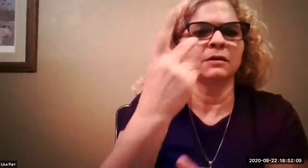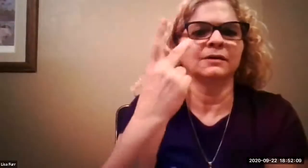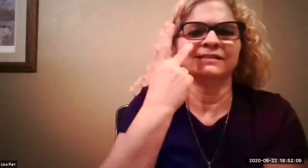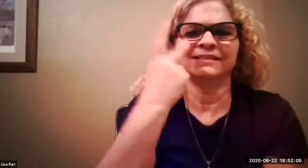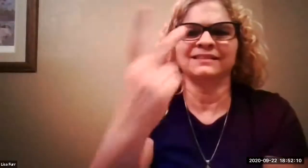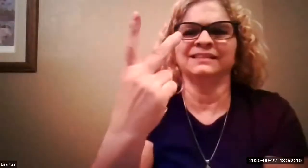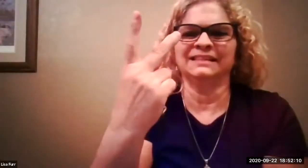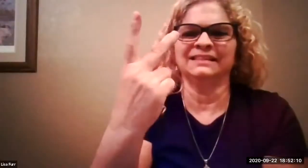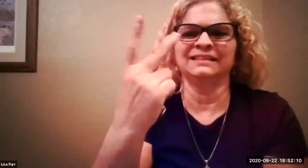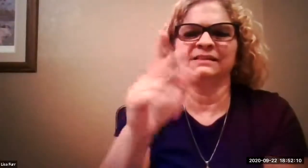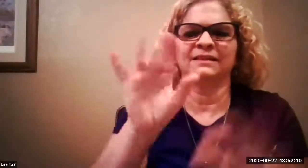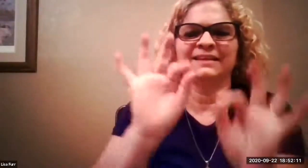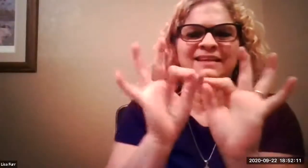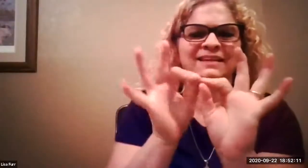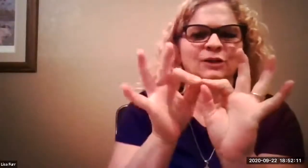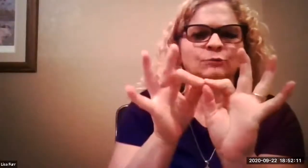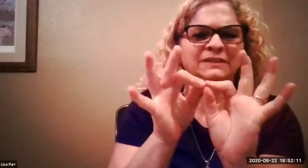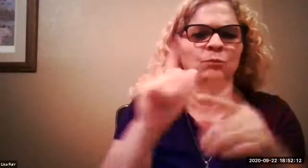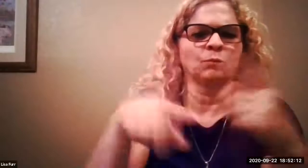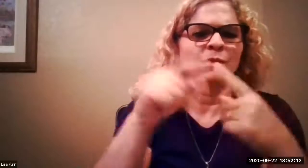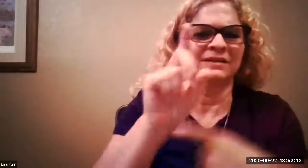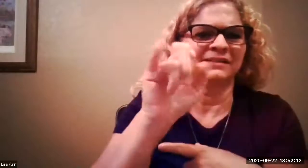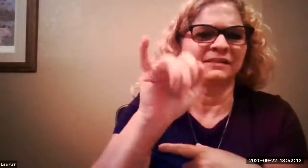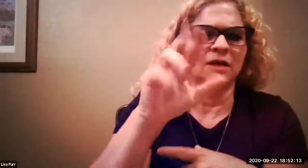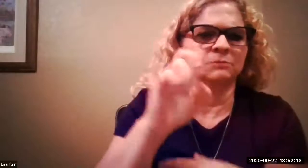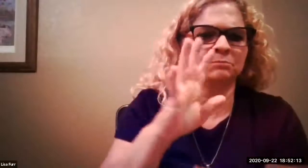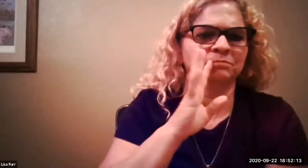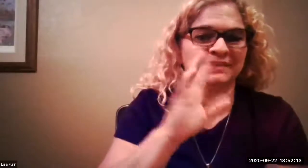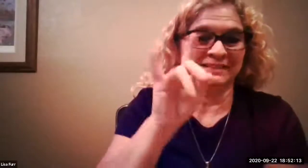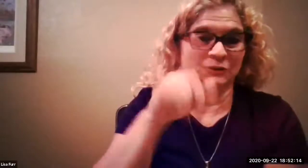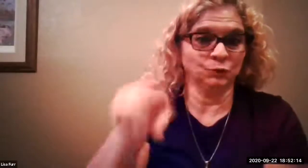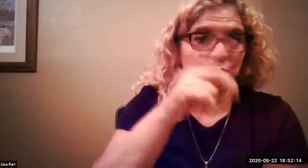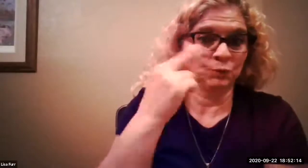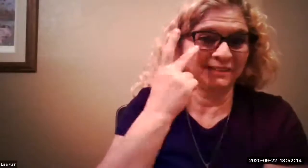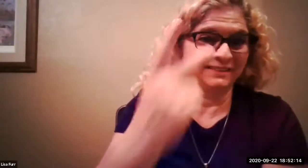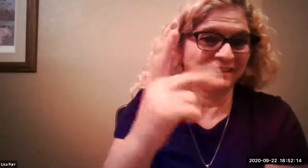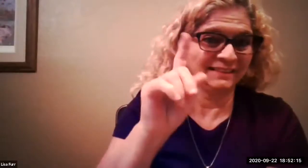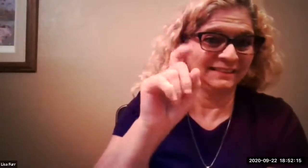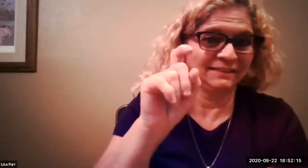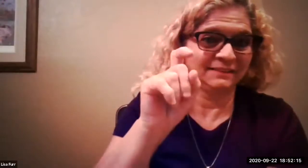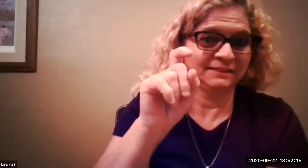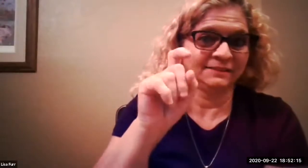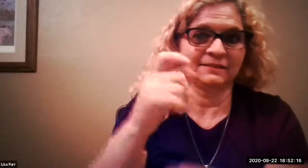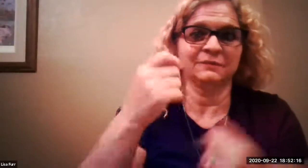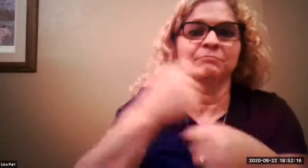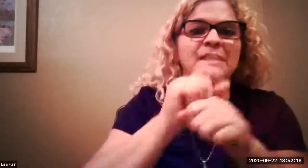a moment i'm not sure if everyone was able to see the interpreter